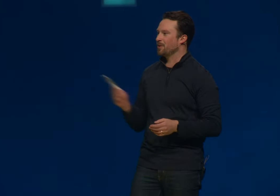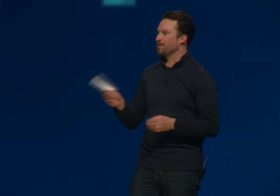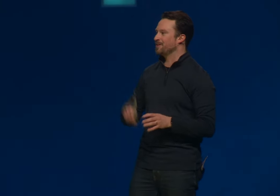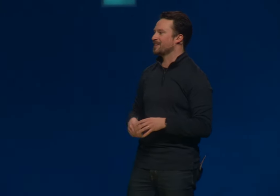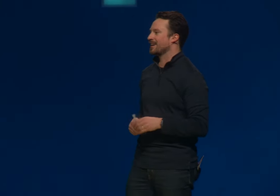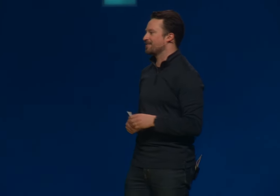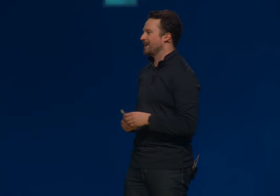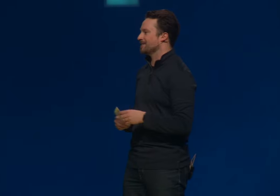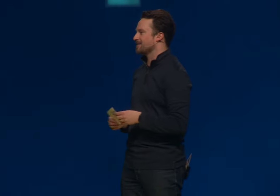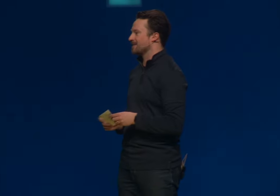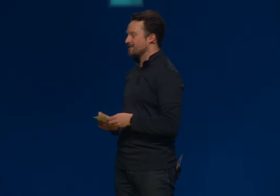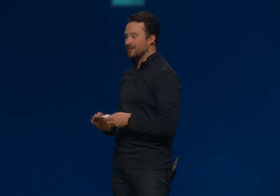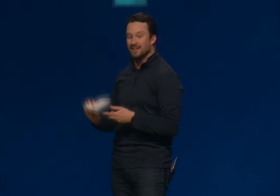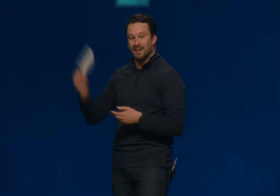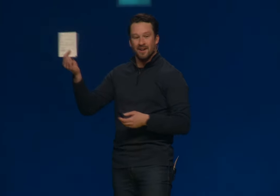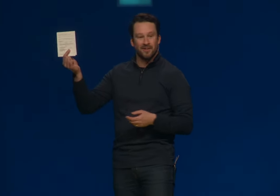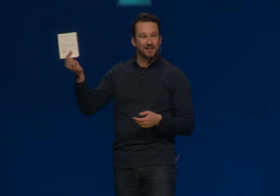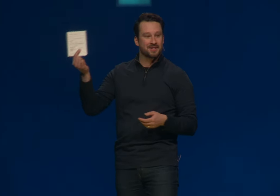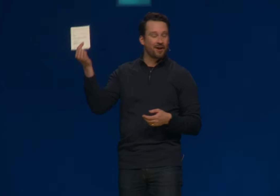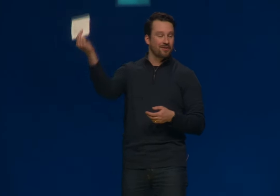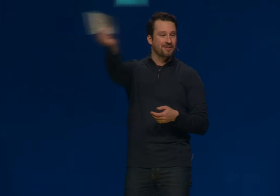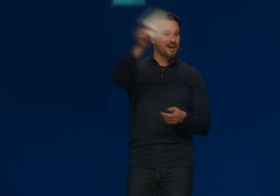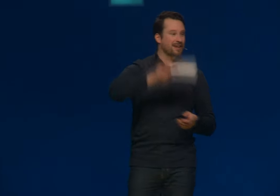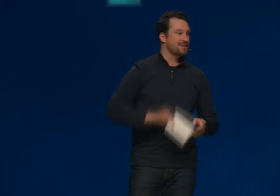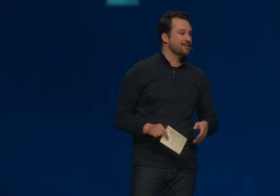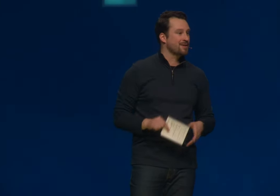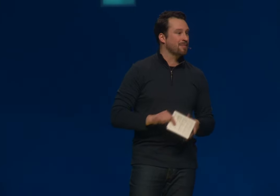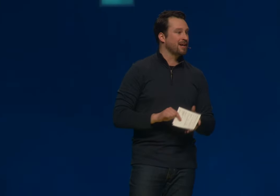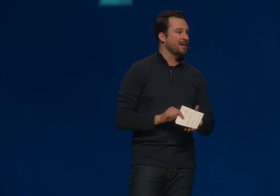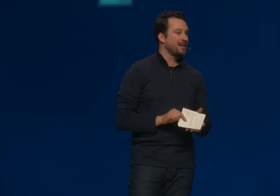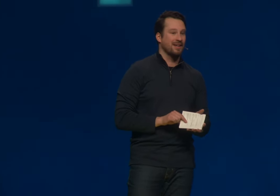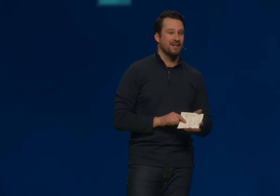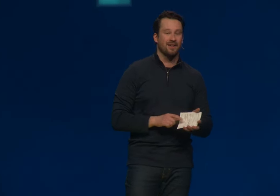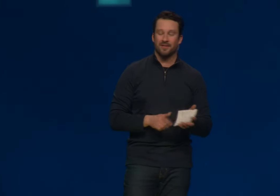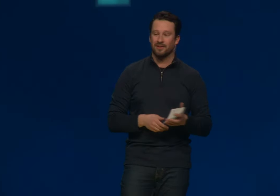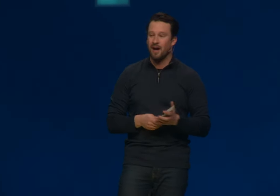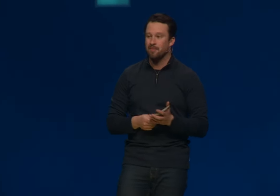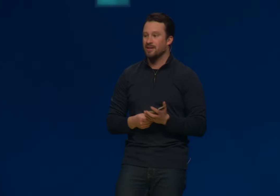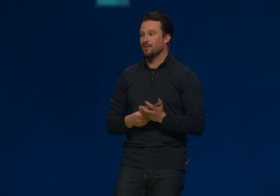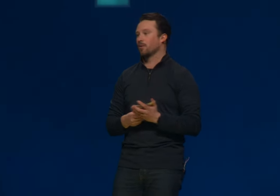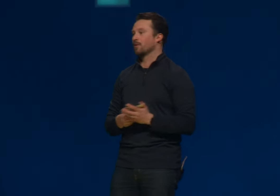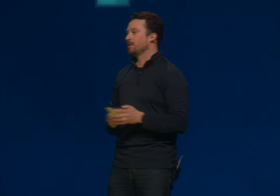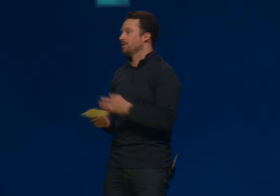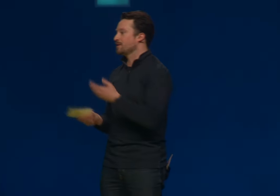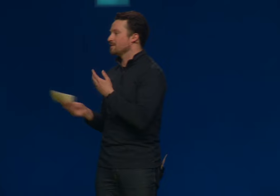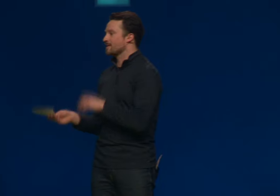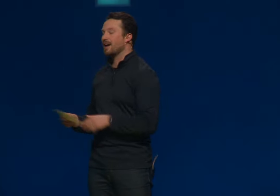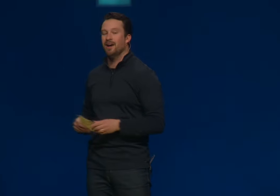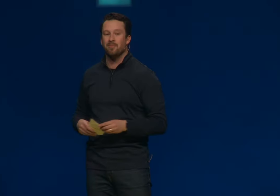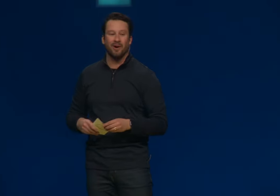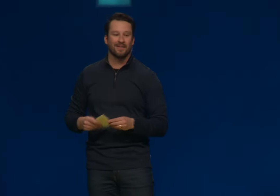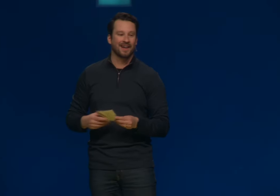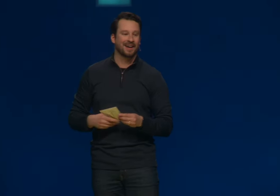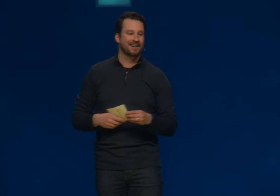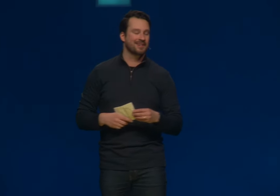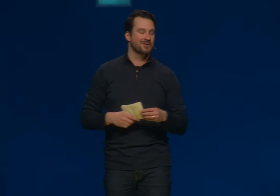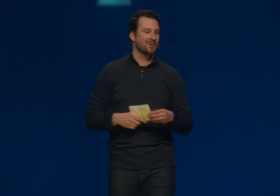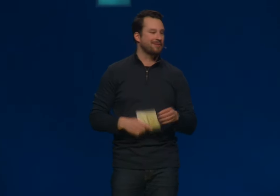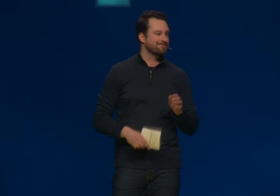We hope that you take advantage of this so you can fill this out and hand it to somebody in the lobby or you can sign up online as well.